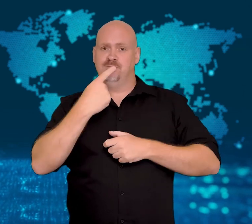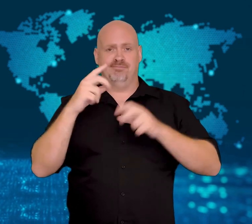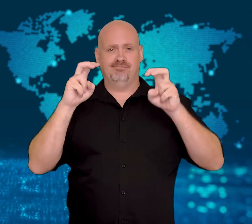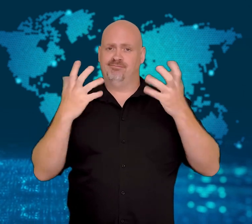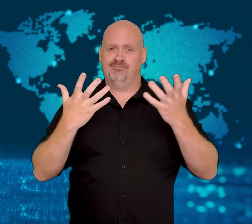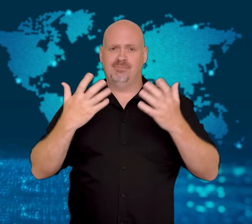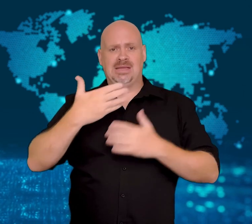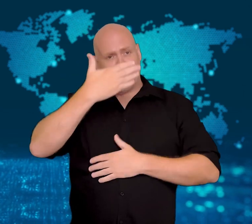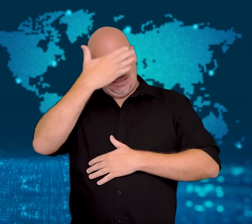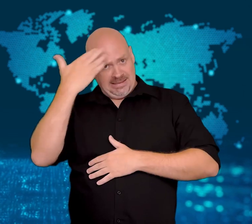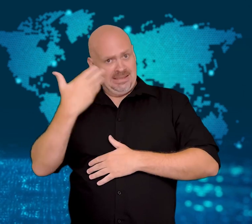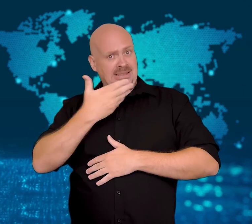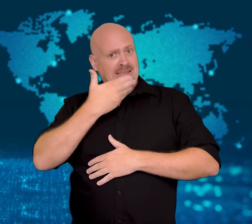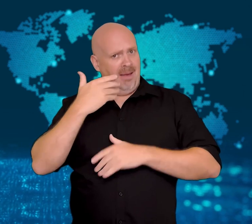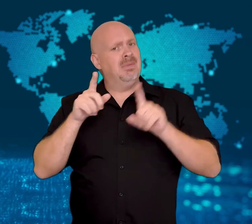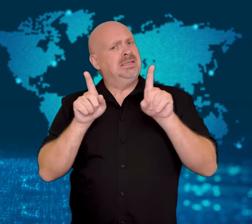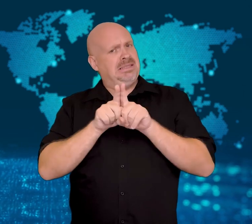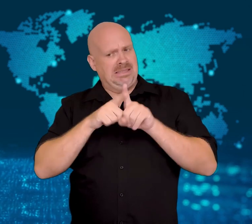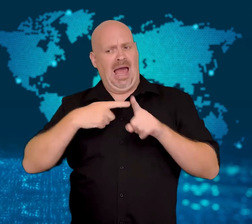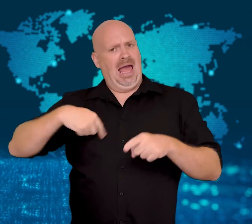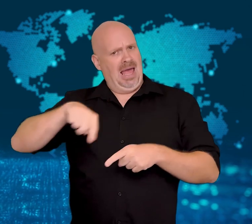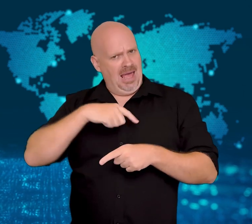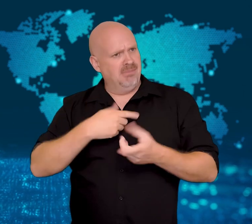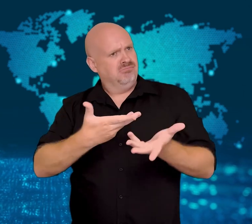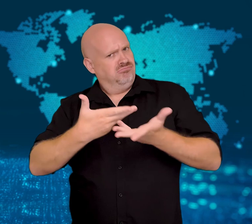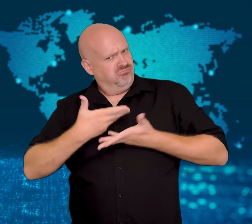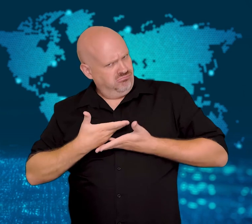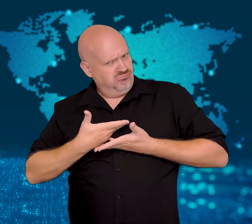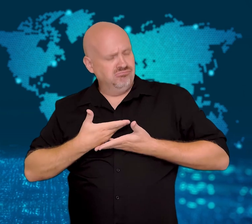"Summer is ours too."